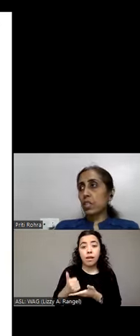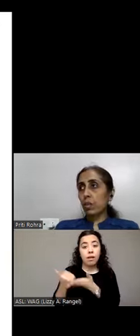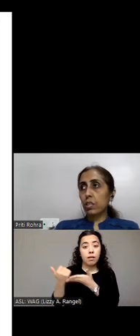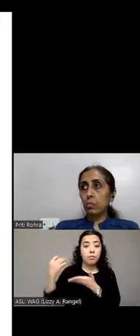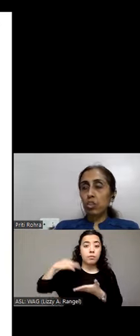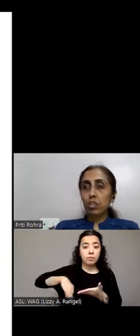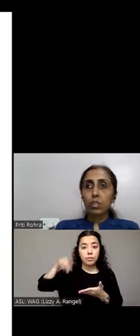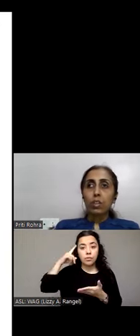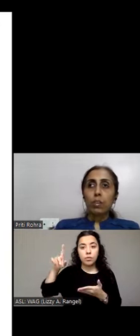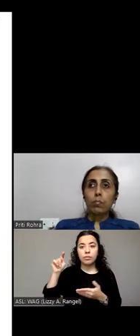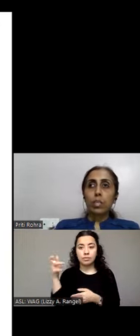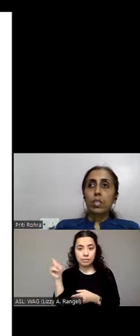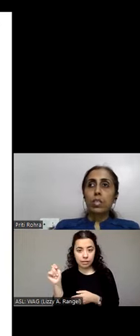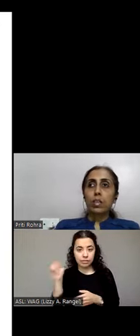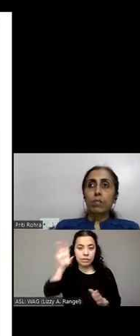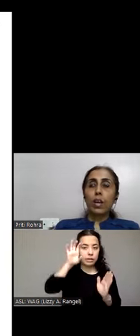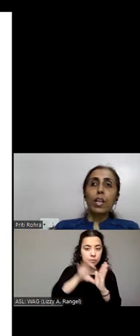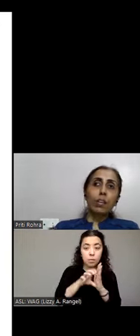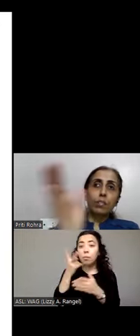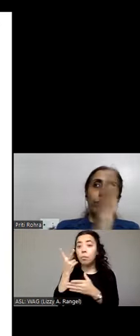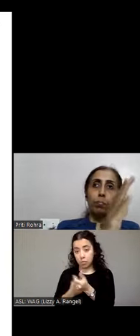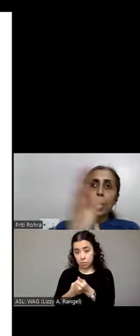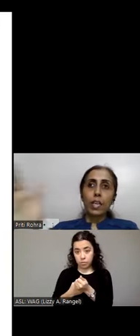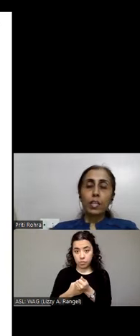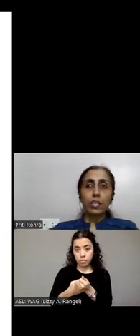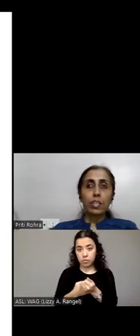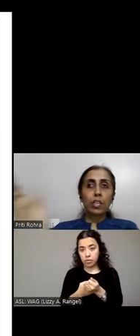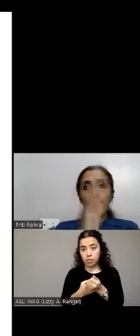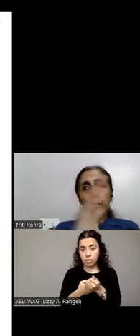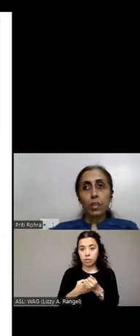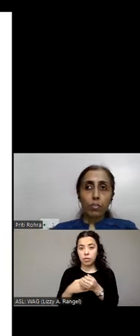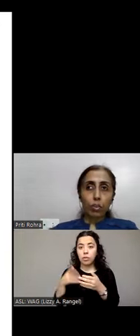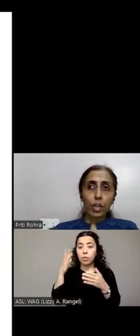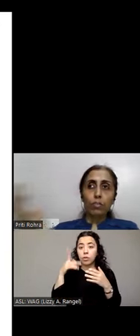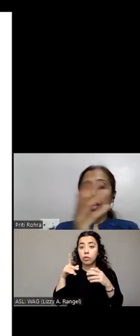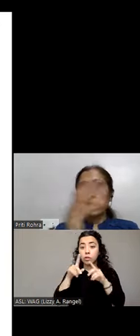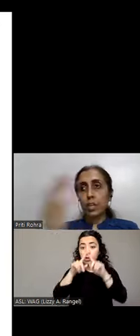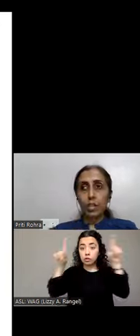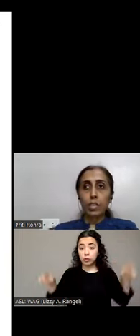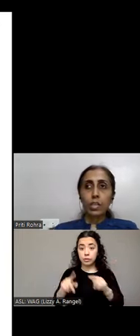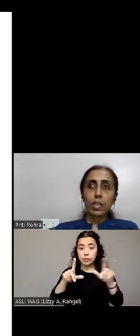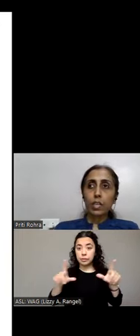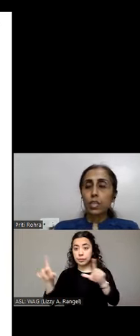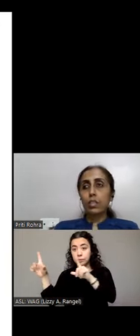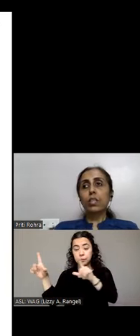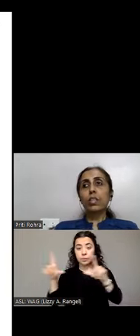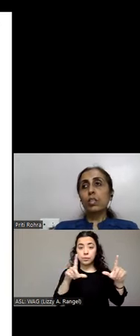well as images. Because while spanning the screen from left to right, while reading the content,